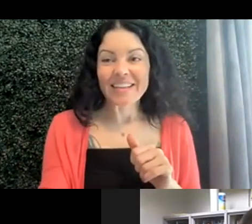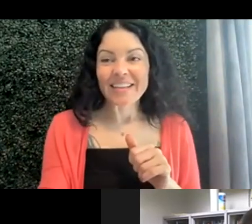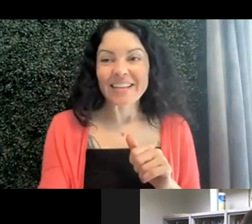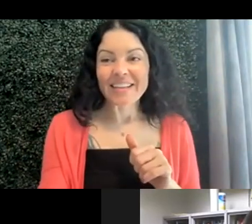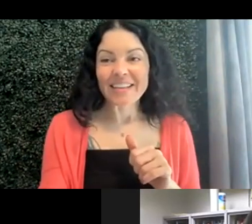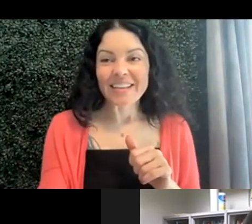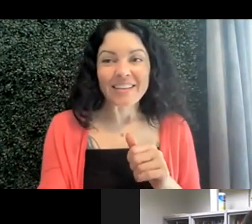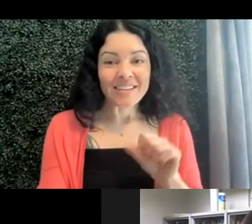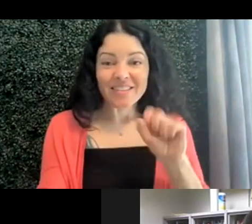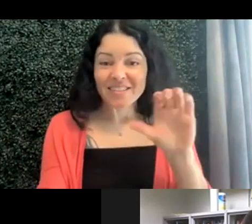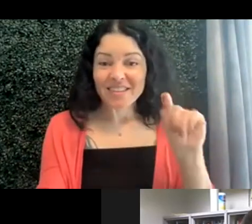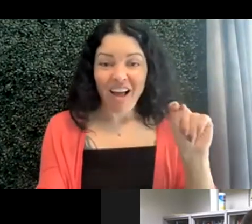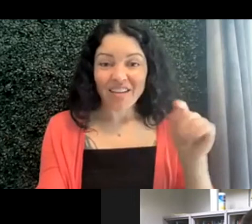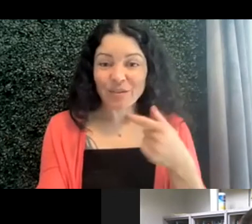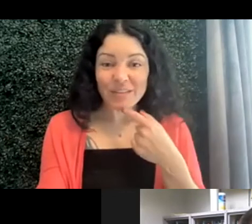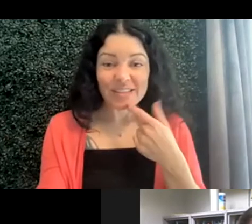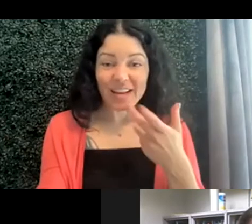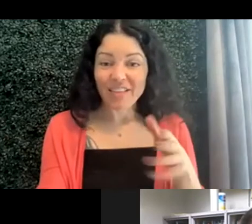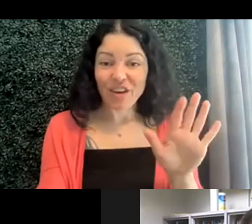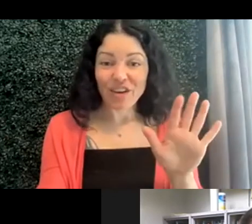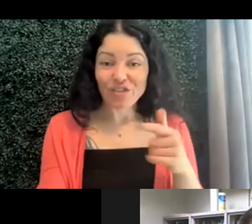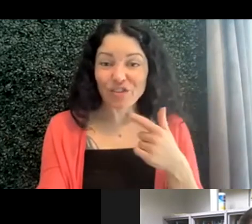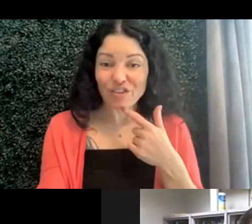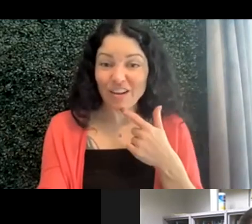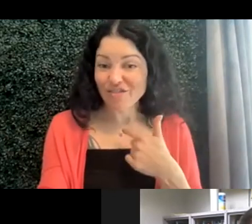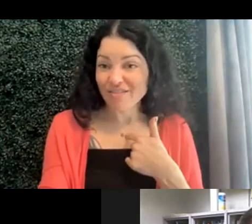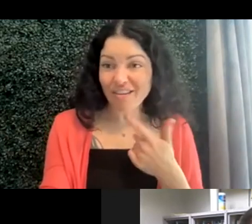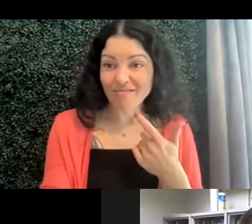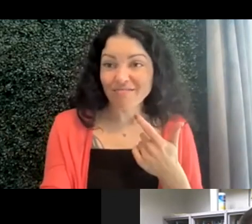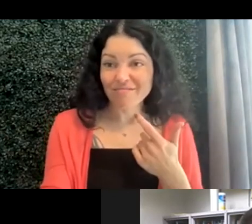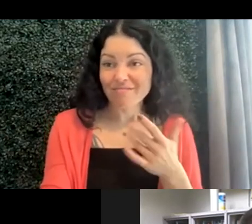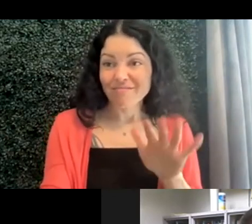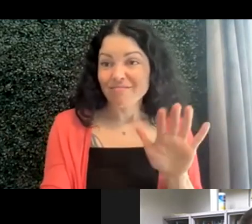like to say to wrap up or shall I wish everyone a good weekend